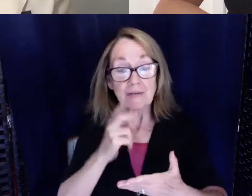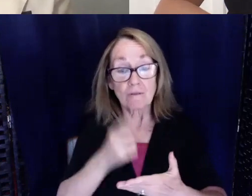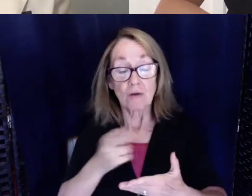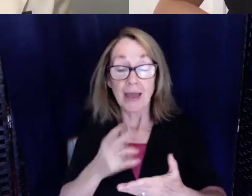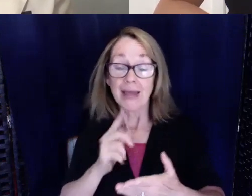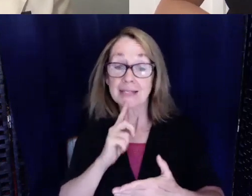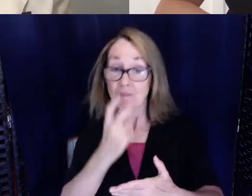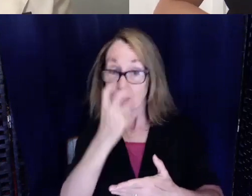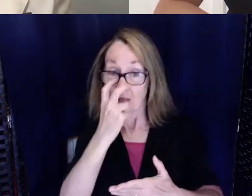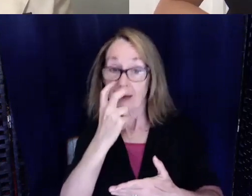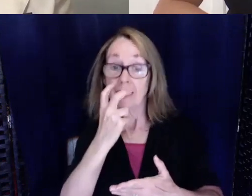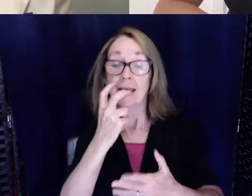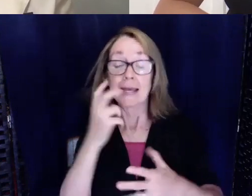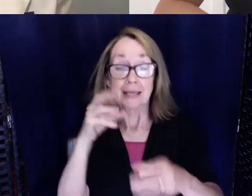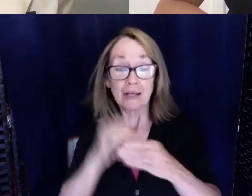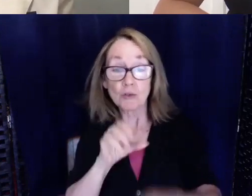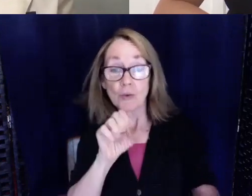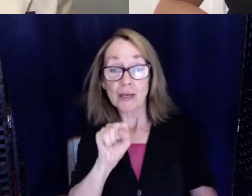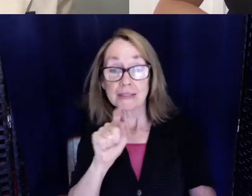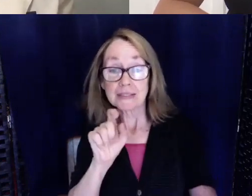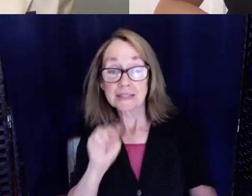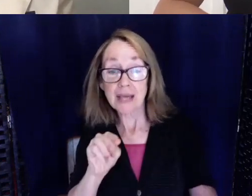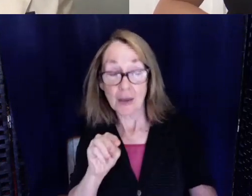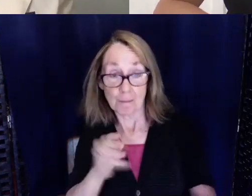get into the STEM field because there's not a lot of us